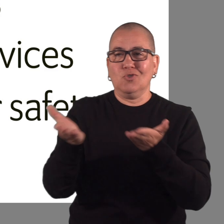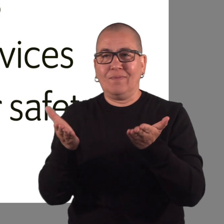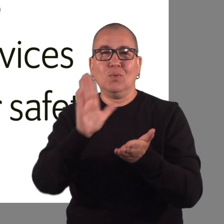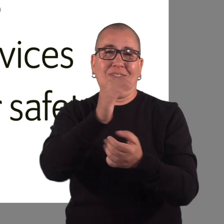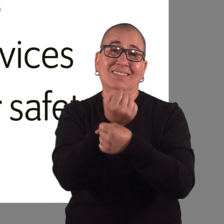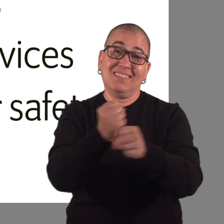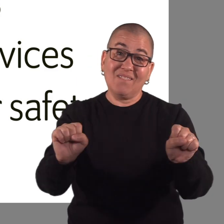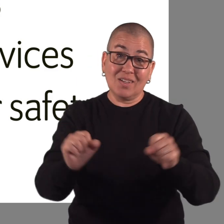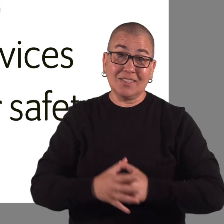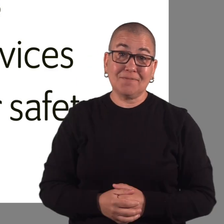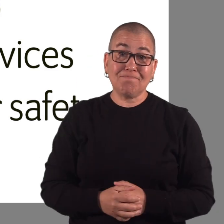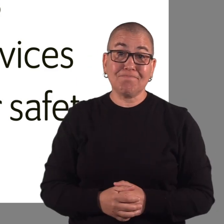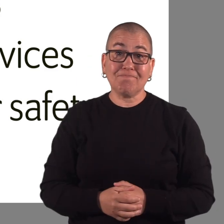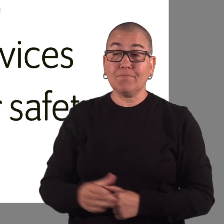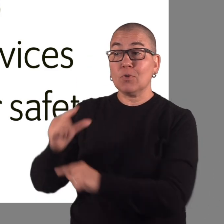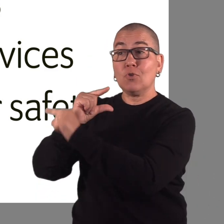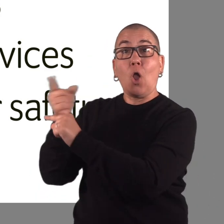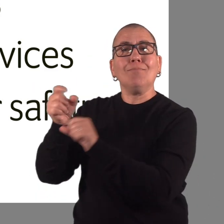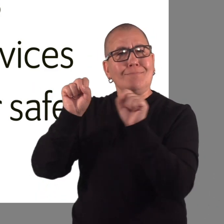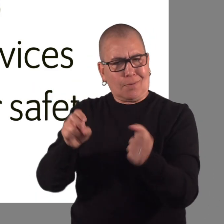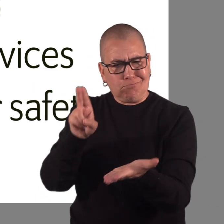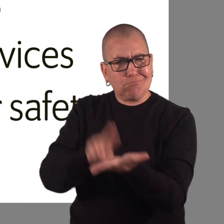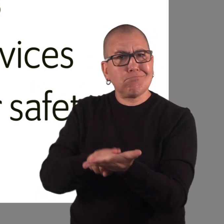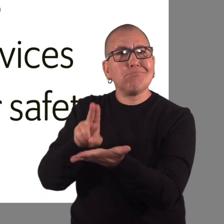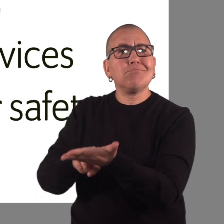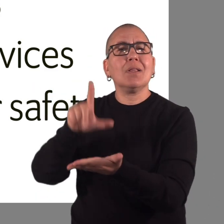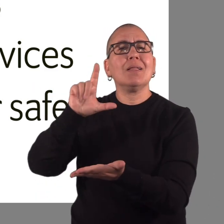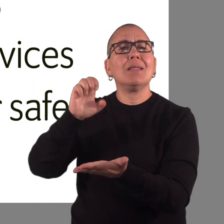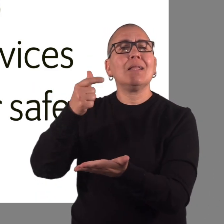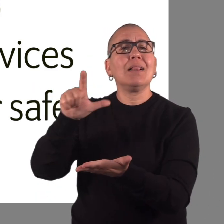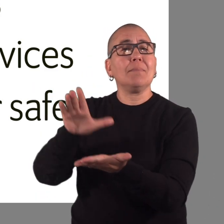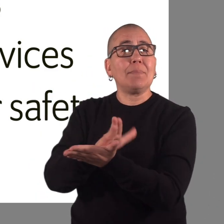and make decisions for your safety. They may also be able to enter into contracts on your behalf,